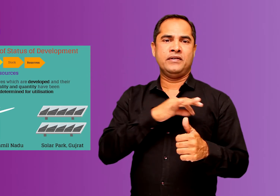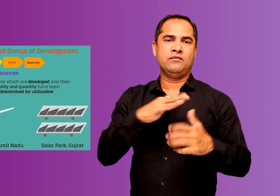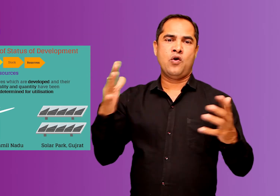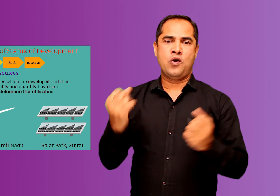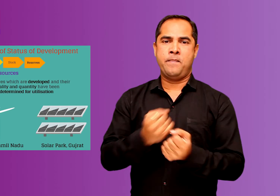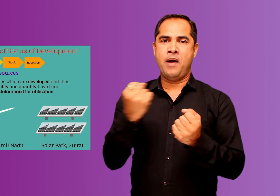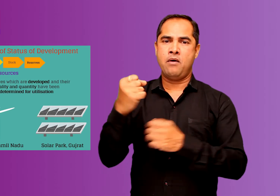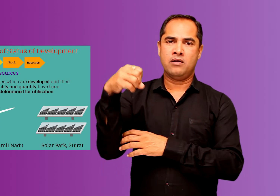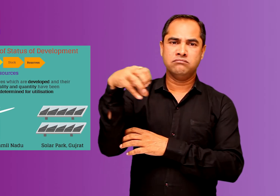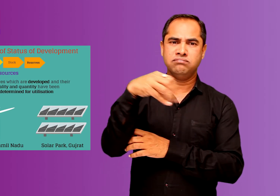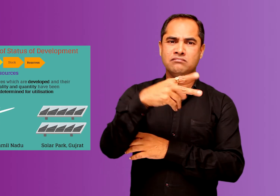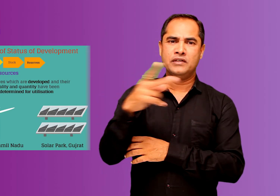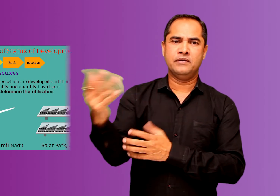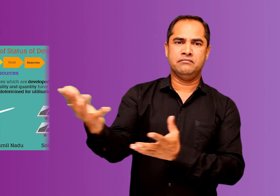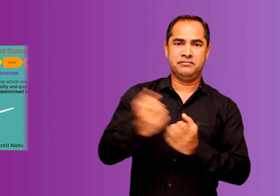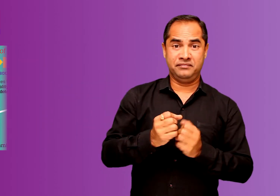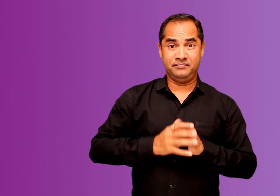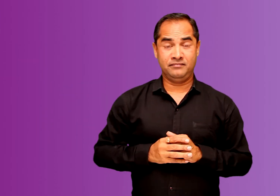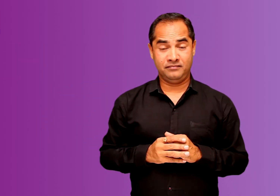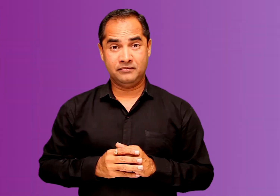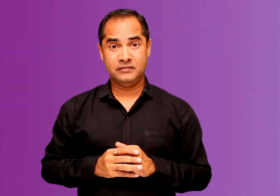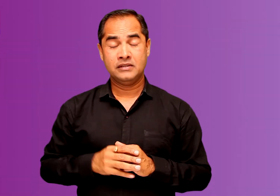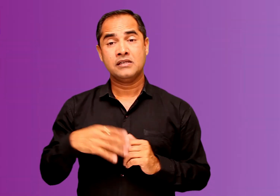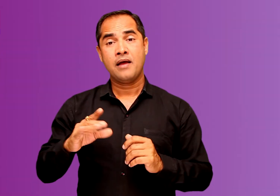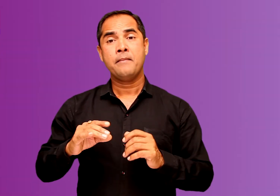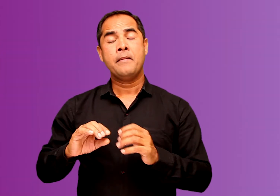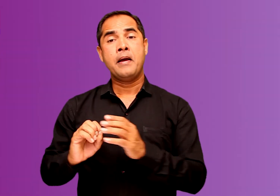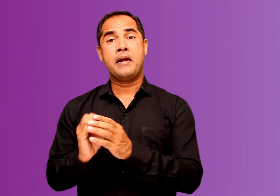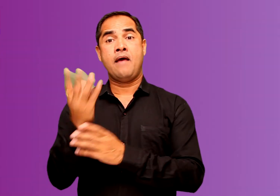huge future benefit and potential the